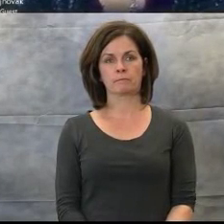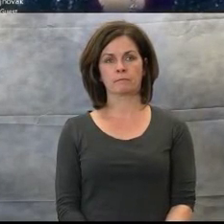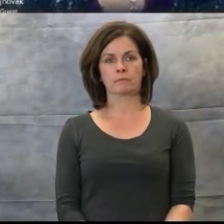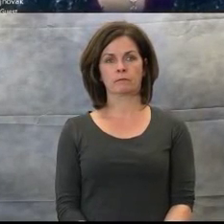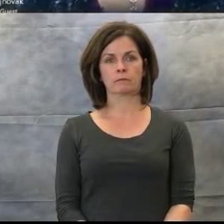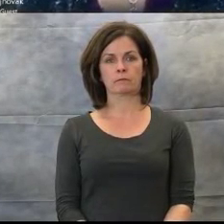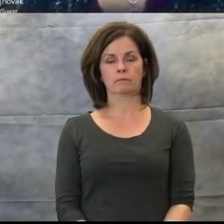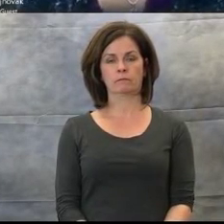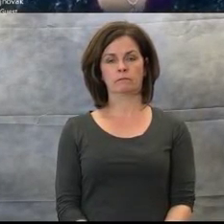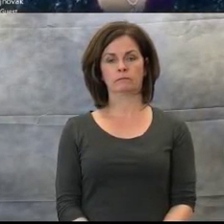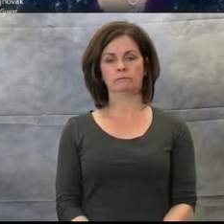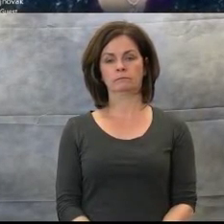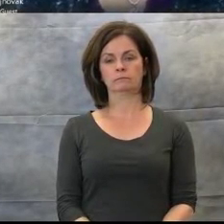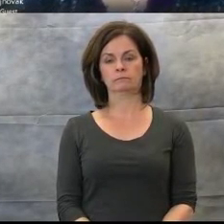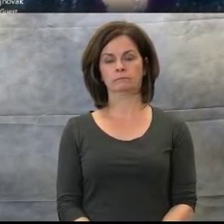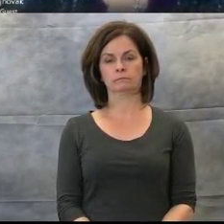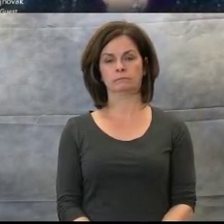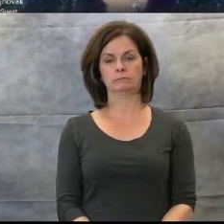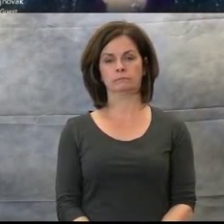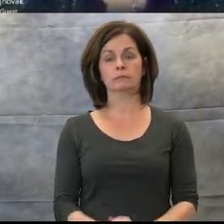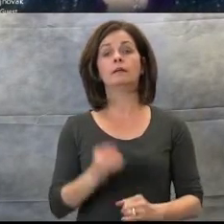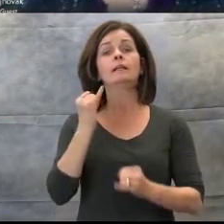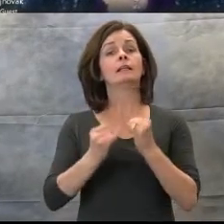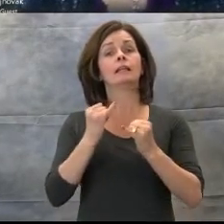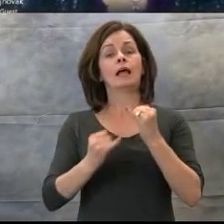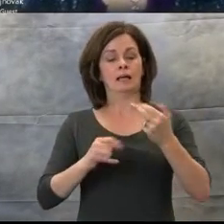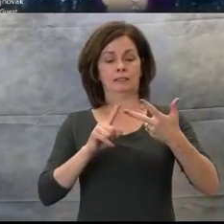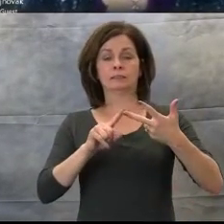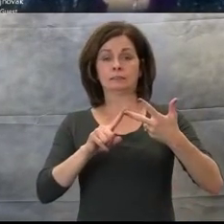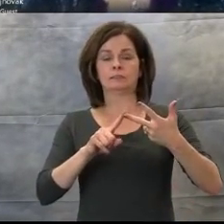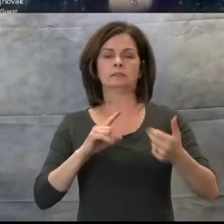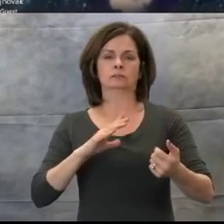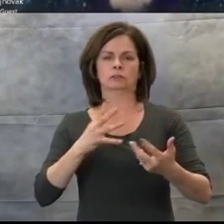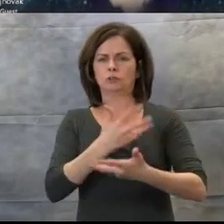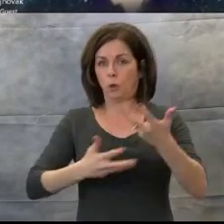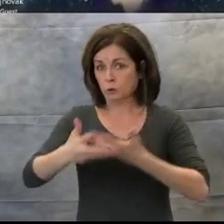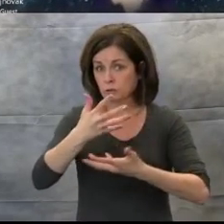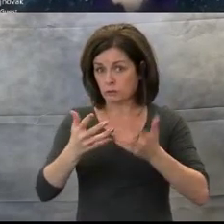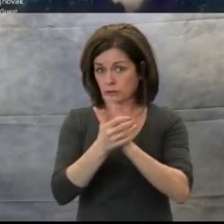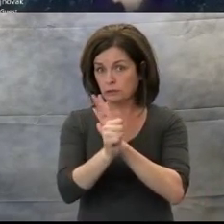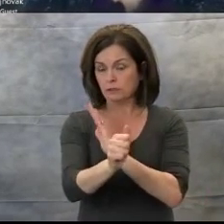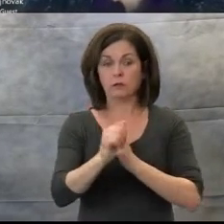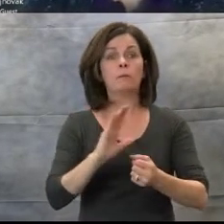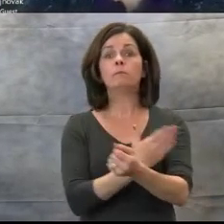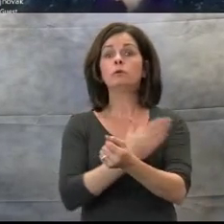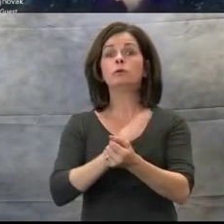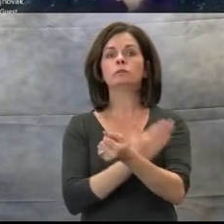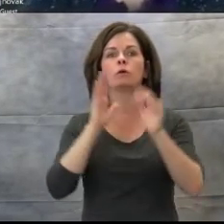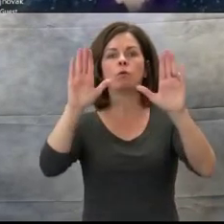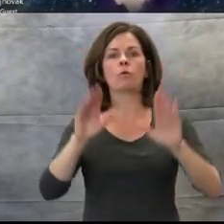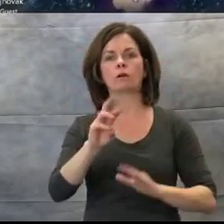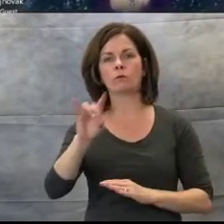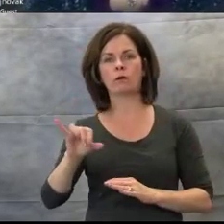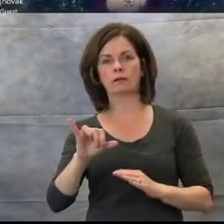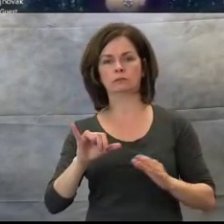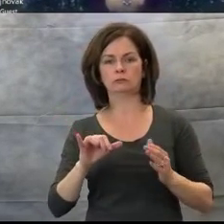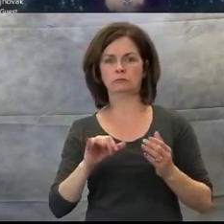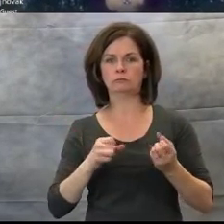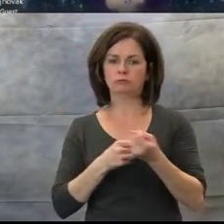Finally, social skills. Music is a wonderful way to reinforce social skills. In choral performance,